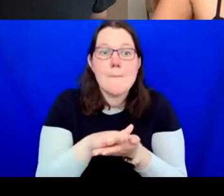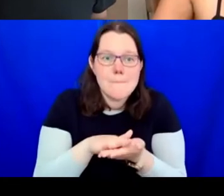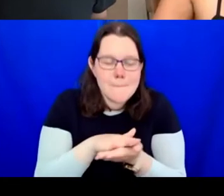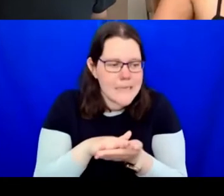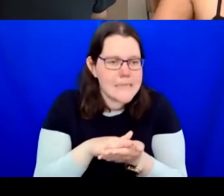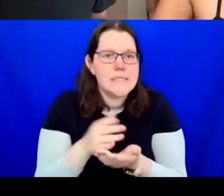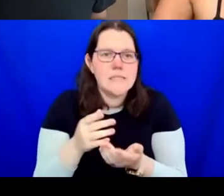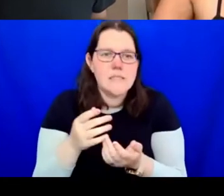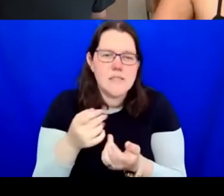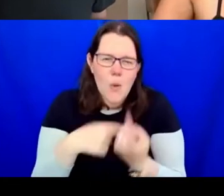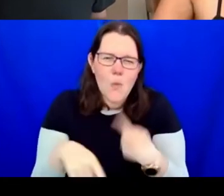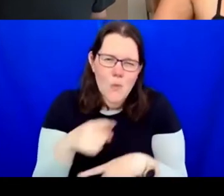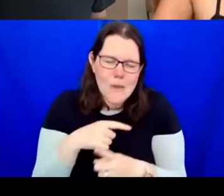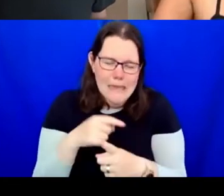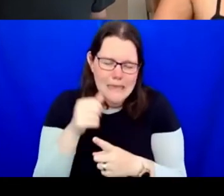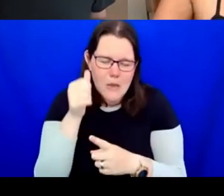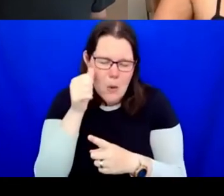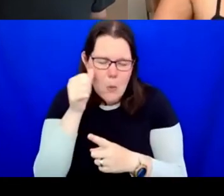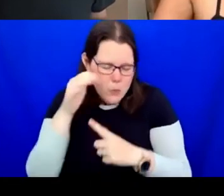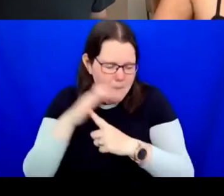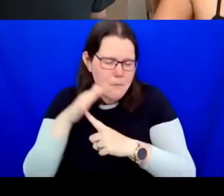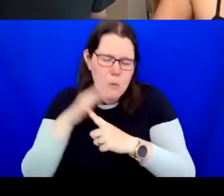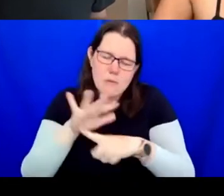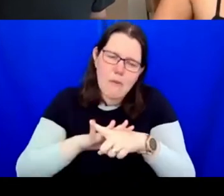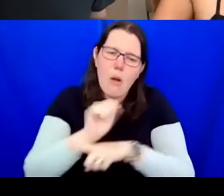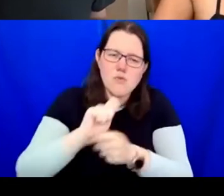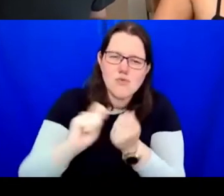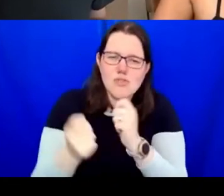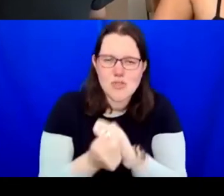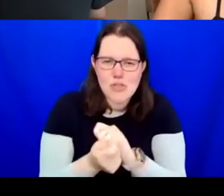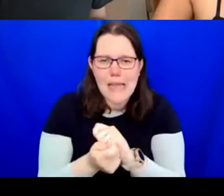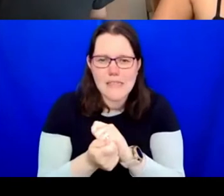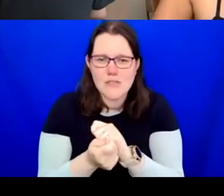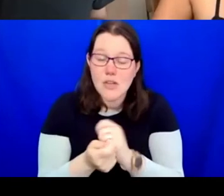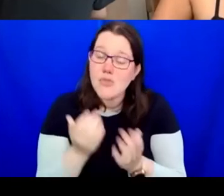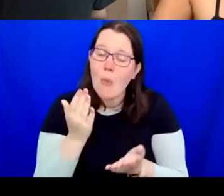around programming, et cetera. So, I'm actually working from a very privileged position with this